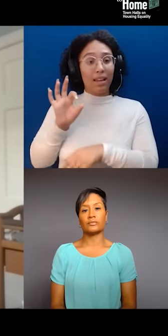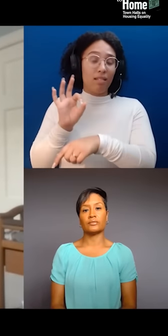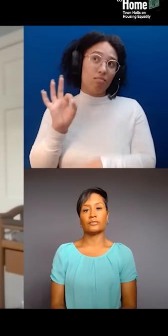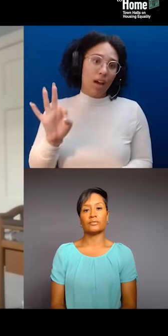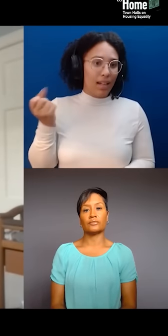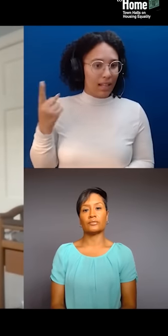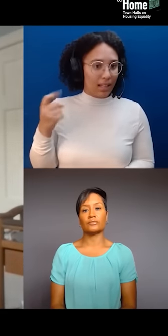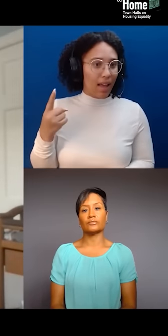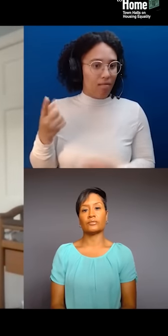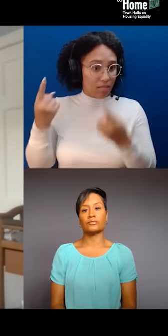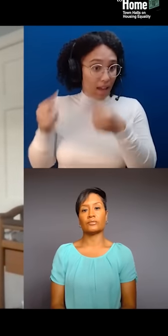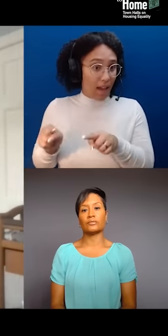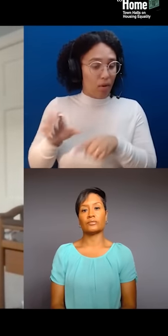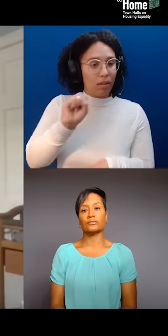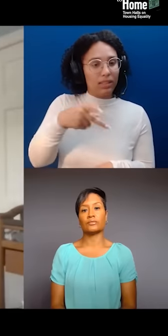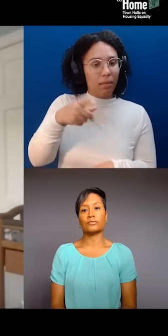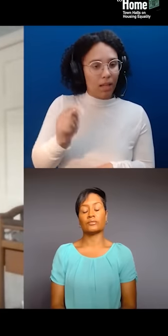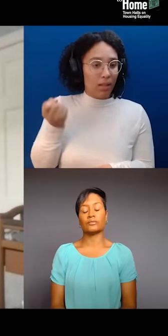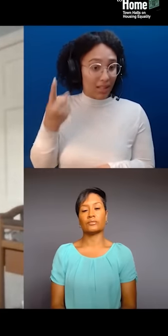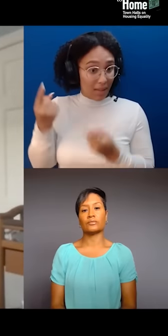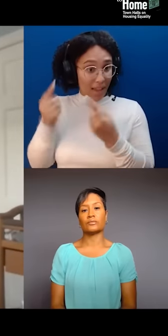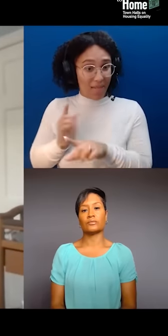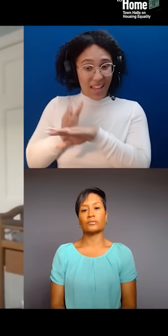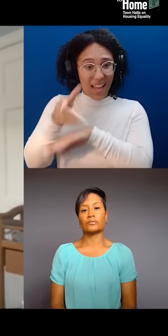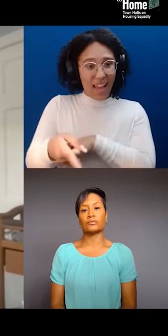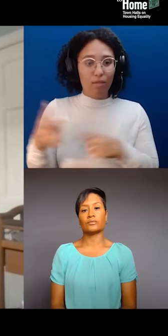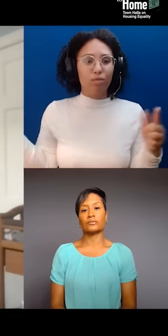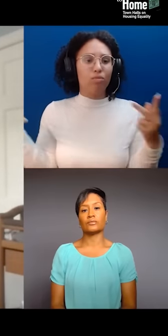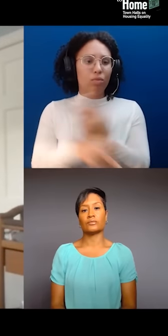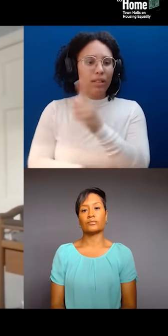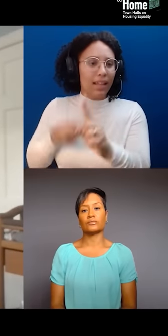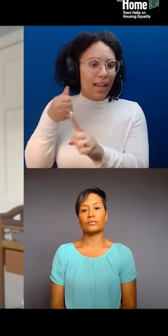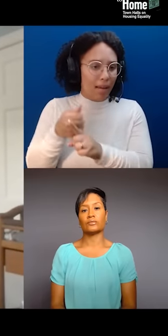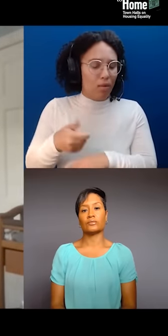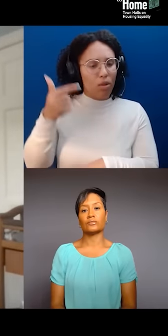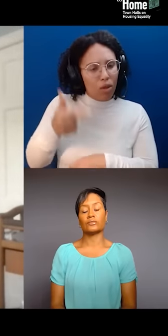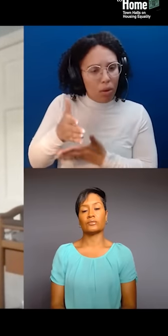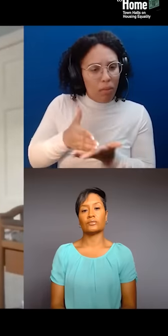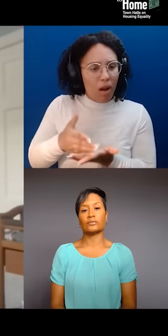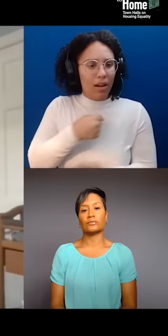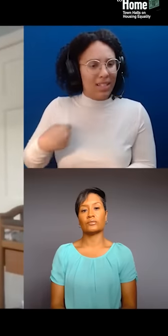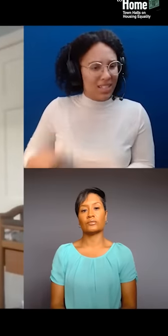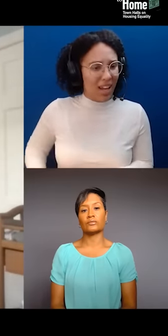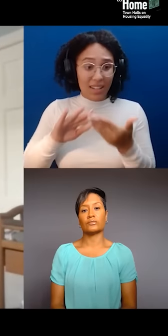the hardest hit areas were the lower east side in Chinatown. A lot of them actually didn't get any relief